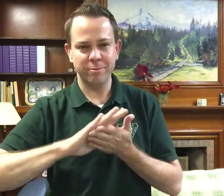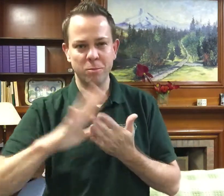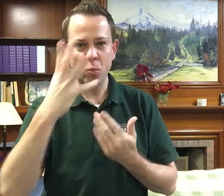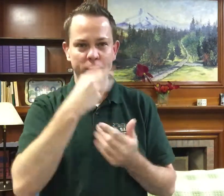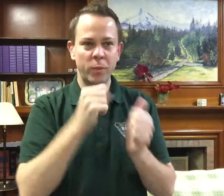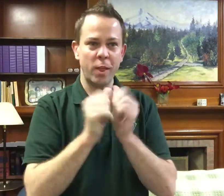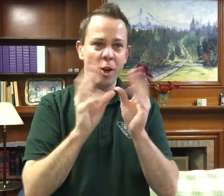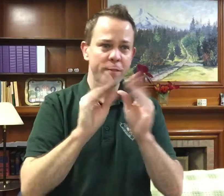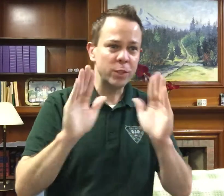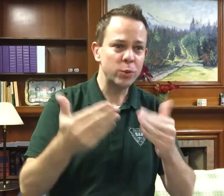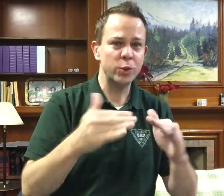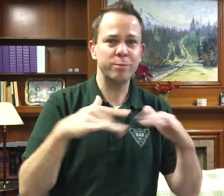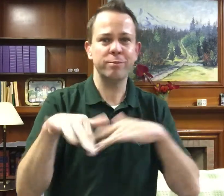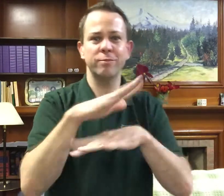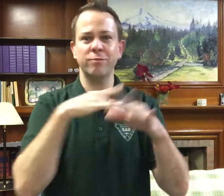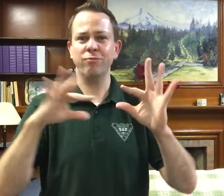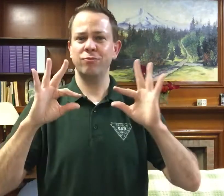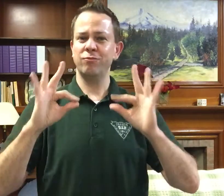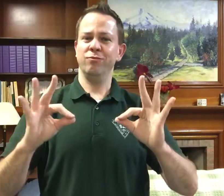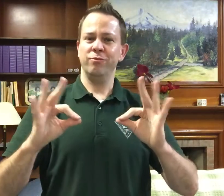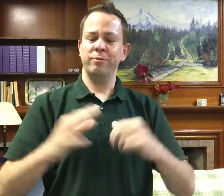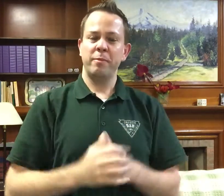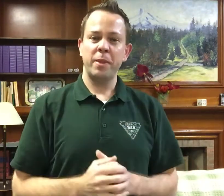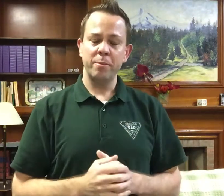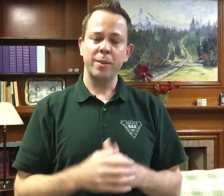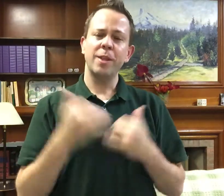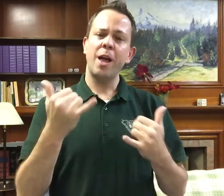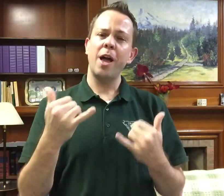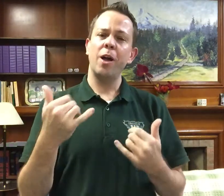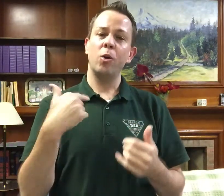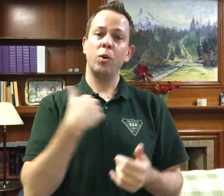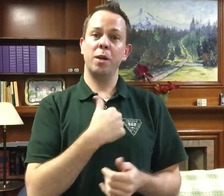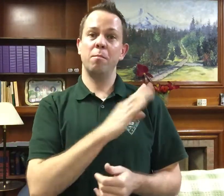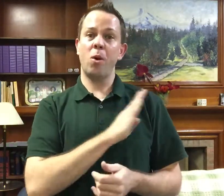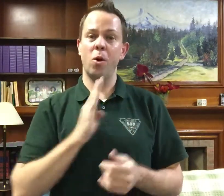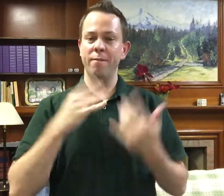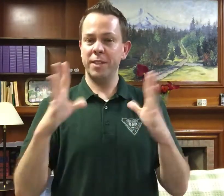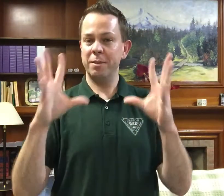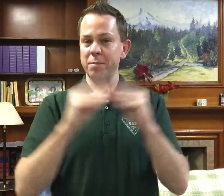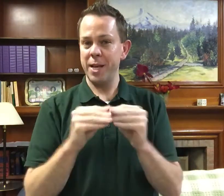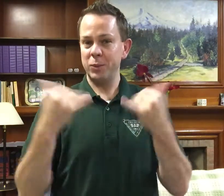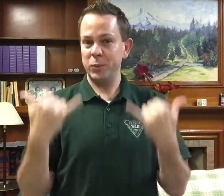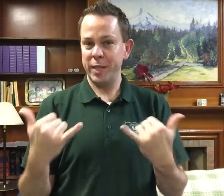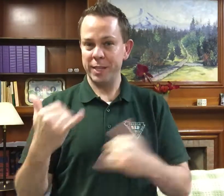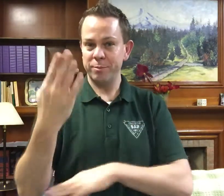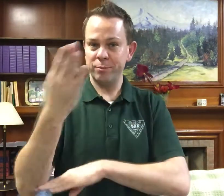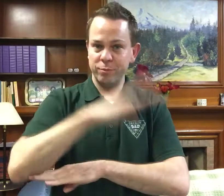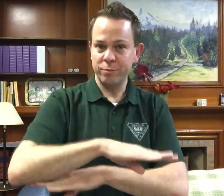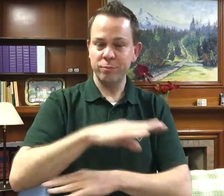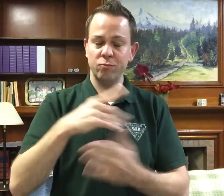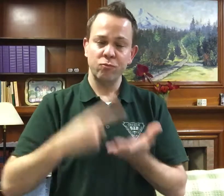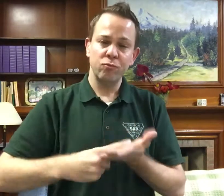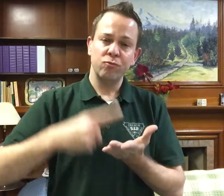It's a beautiful arrangement and even includes a conference room. Now we as a board met this morning and this afternoon